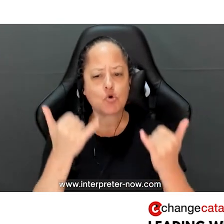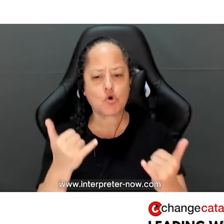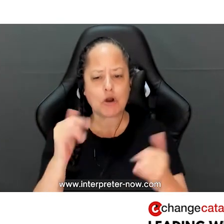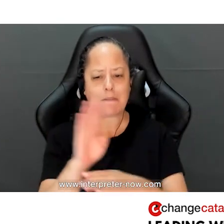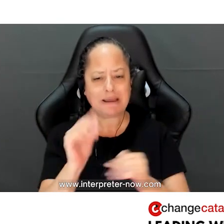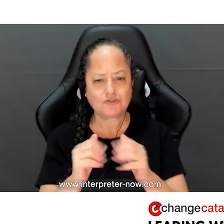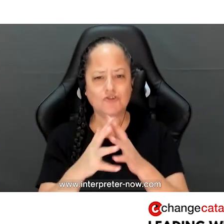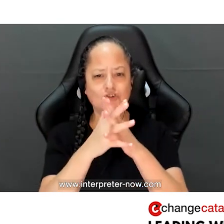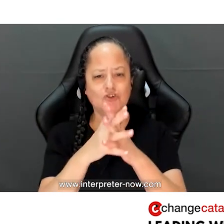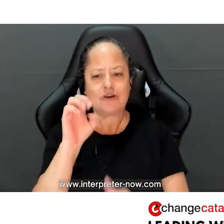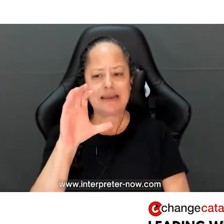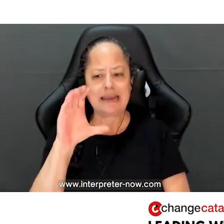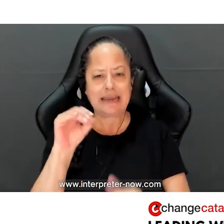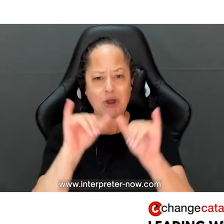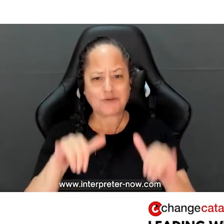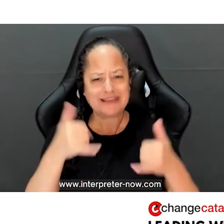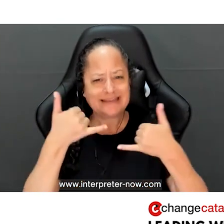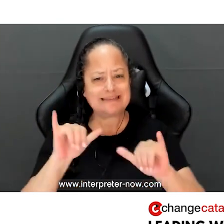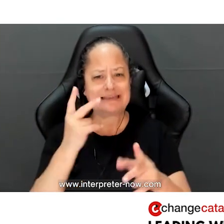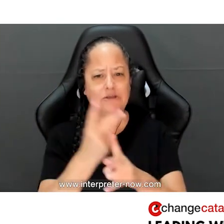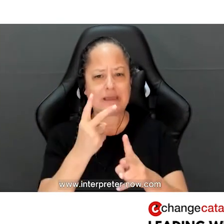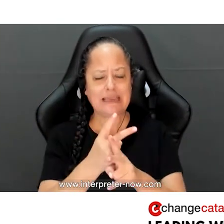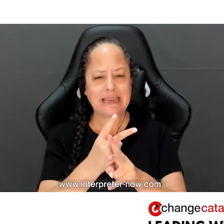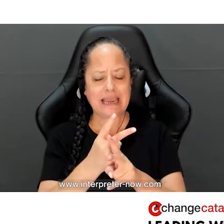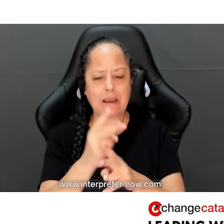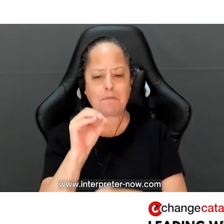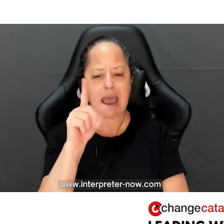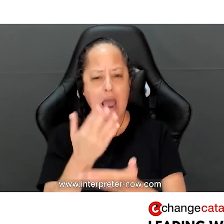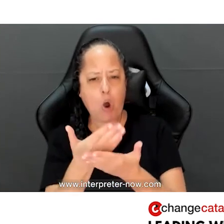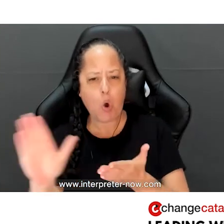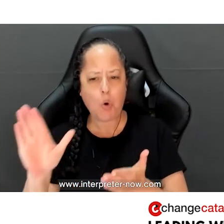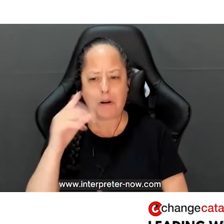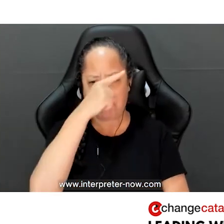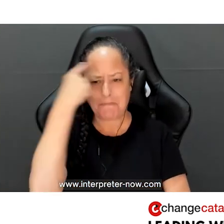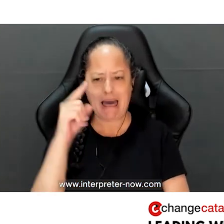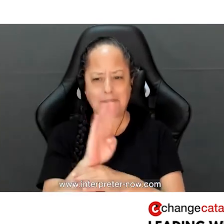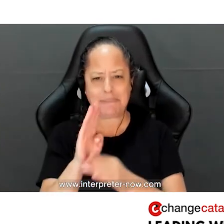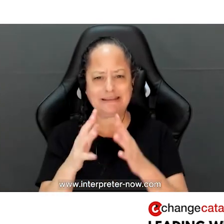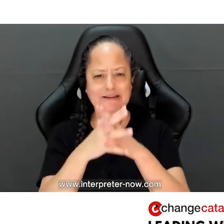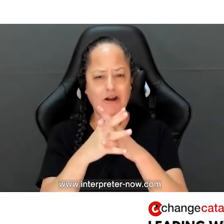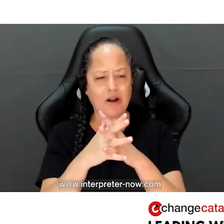entrepreneurship ecosystems that still keep out Black entrepreneurs. As she's discussing